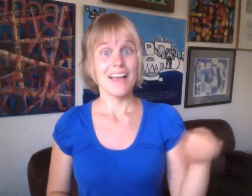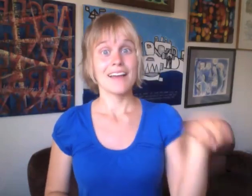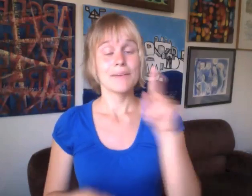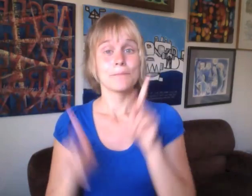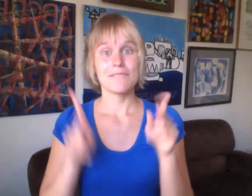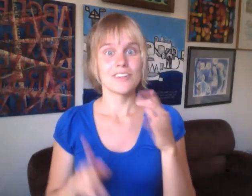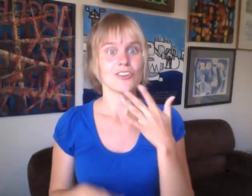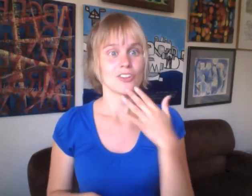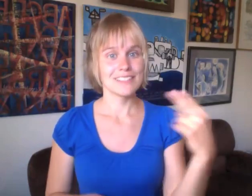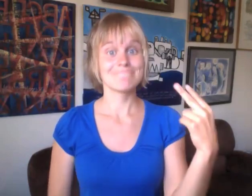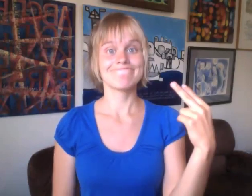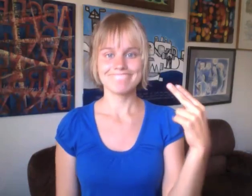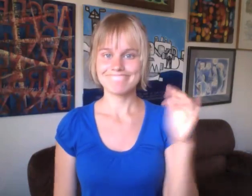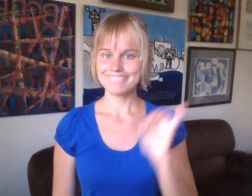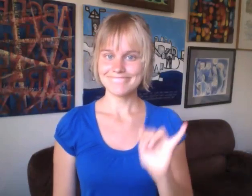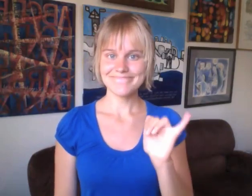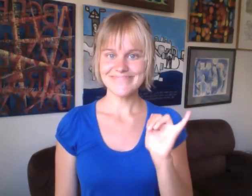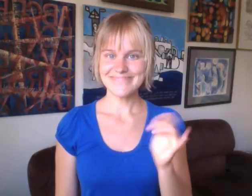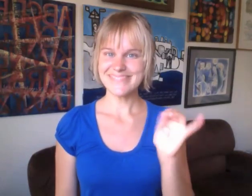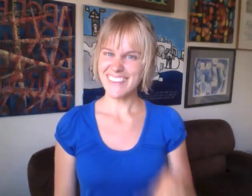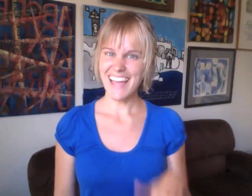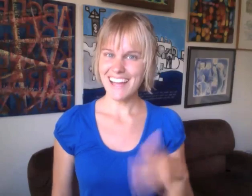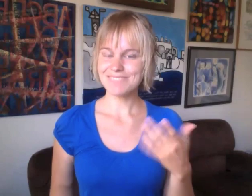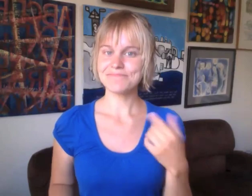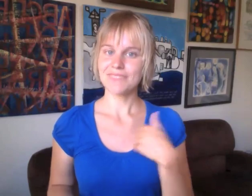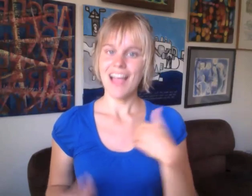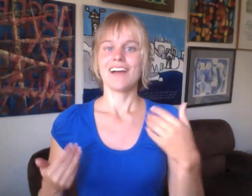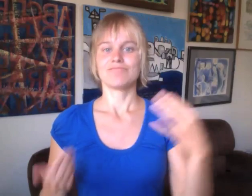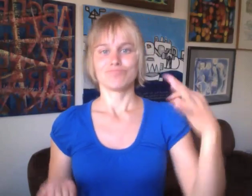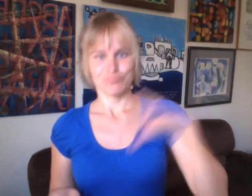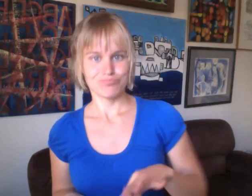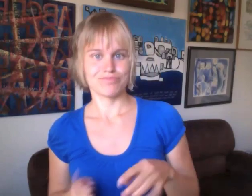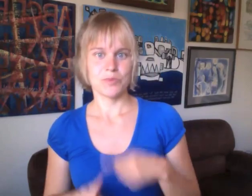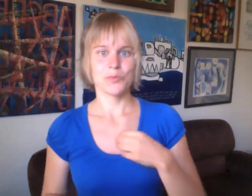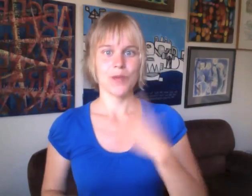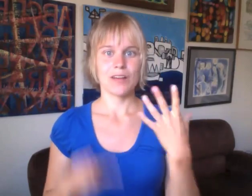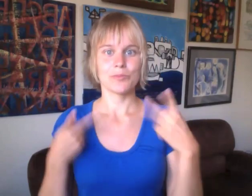And People of Color perceived me as a person who took advantage of her white privileges,